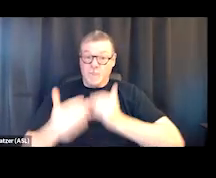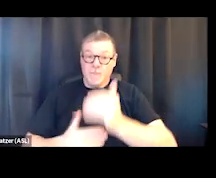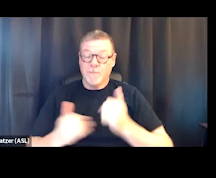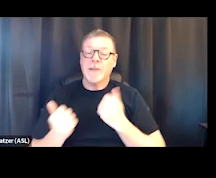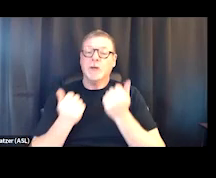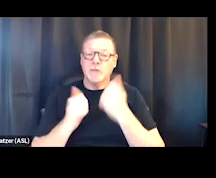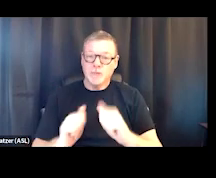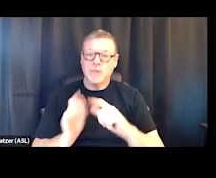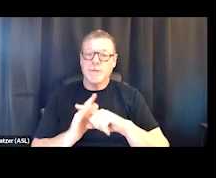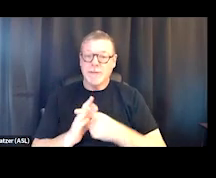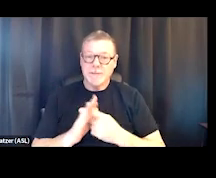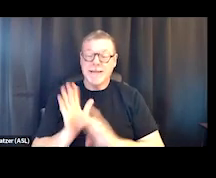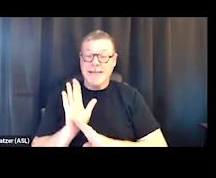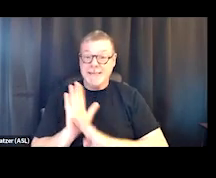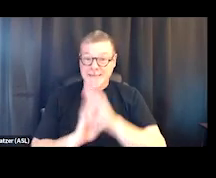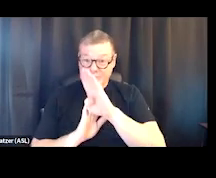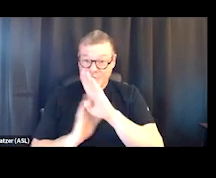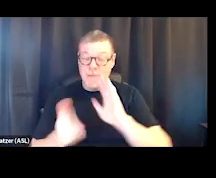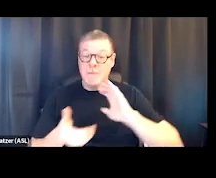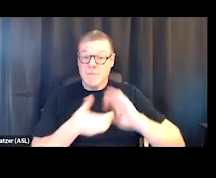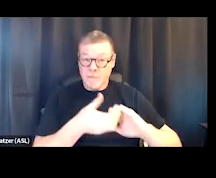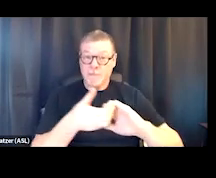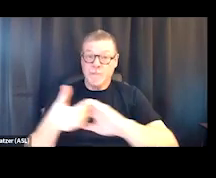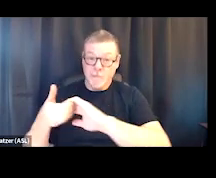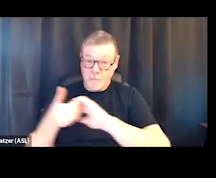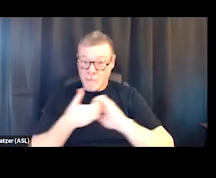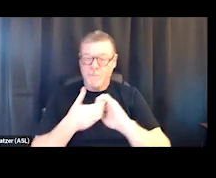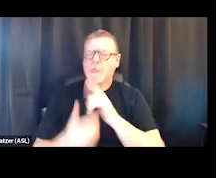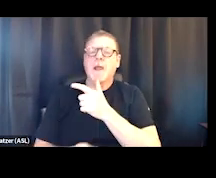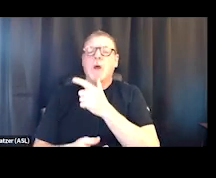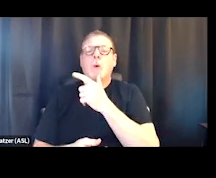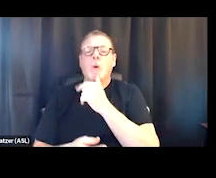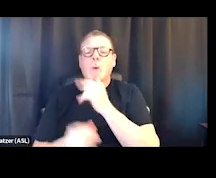when I'm trying to develop partnerships, who are the connectors in the community,